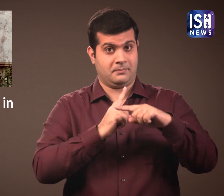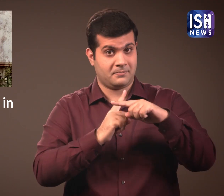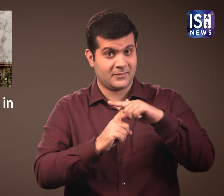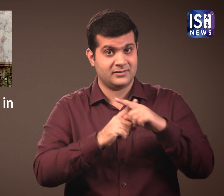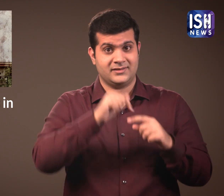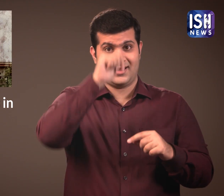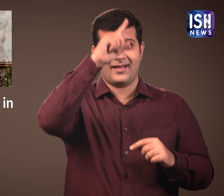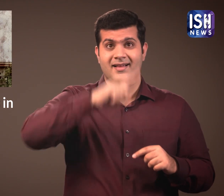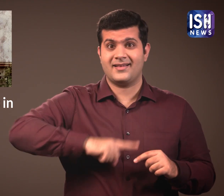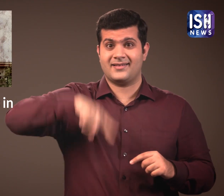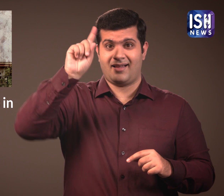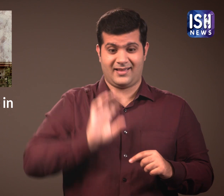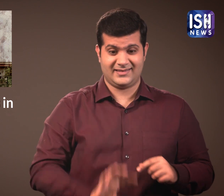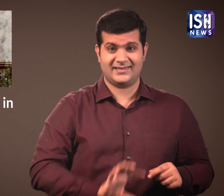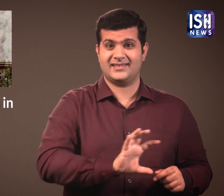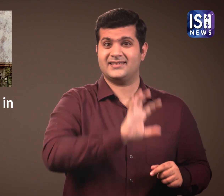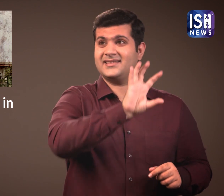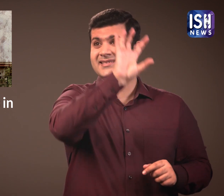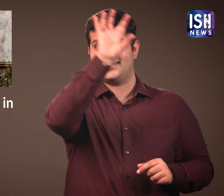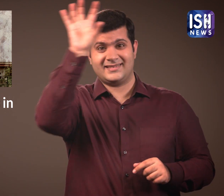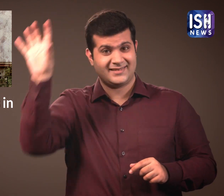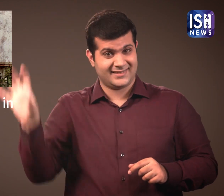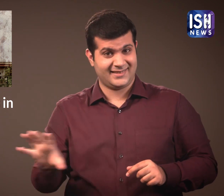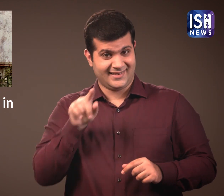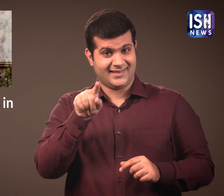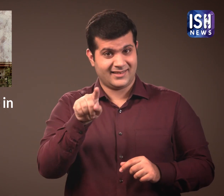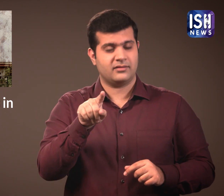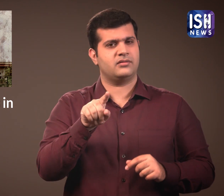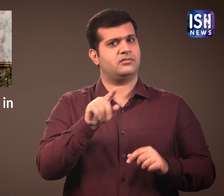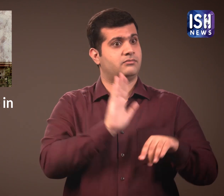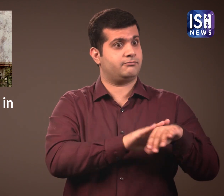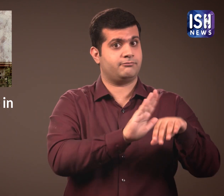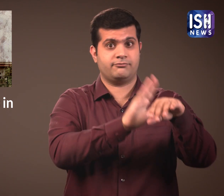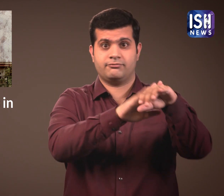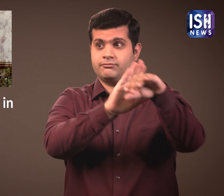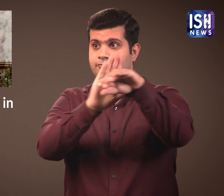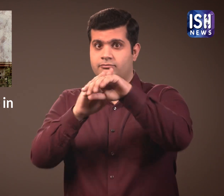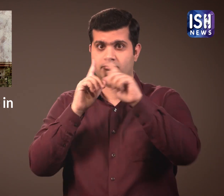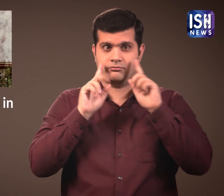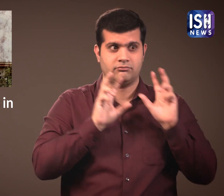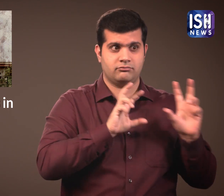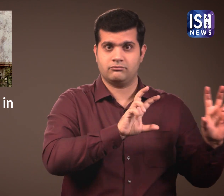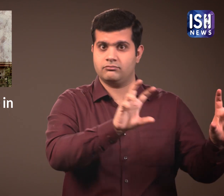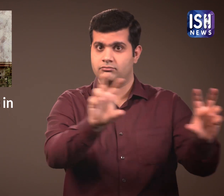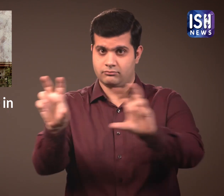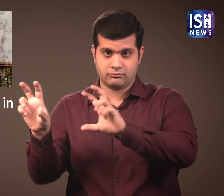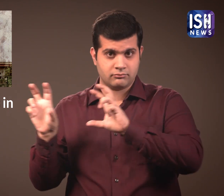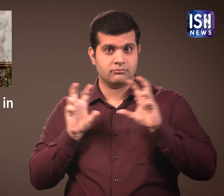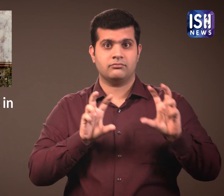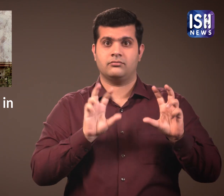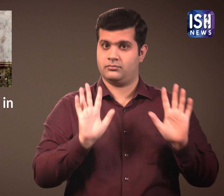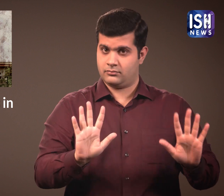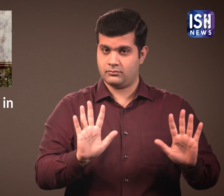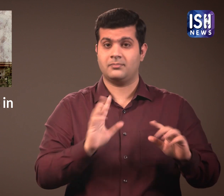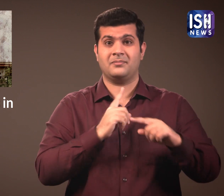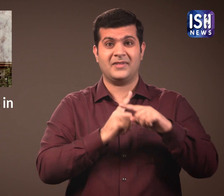All over the country states are on high alert.